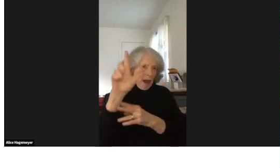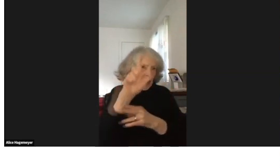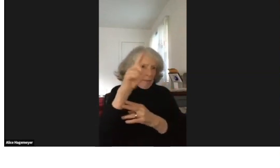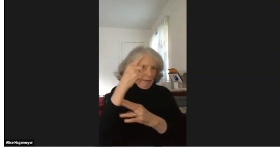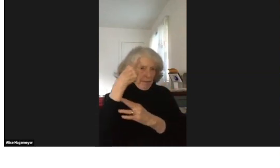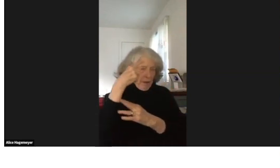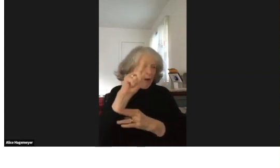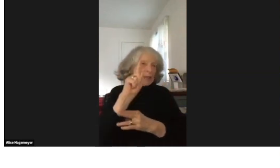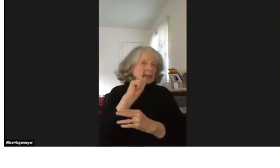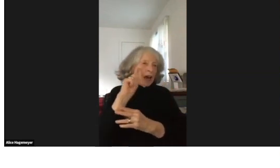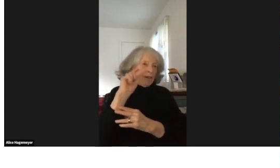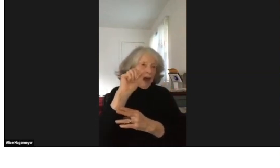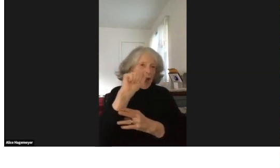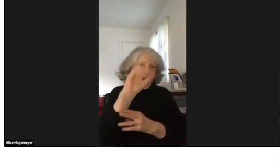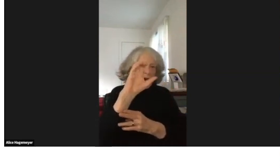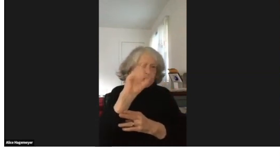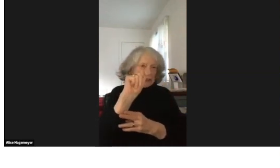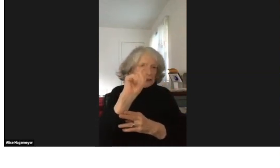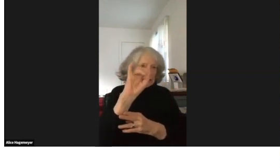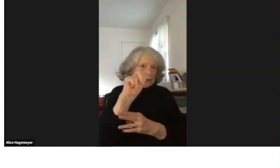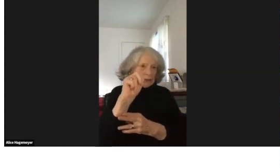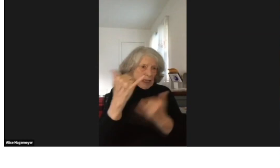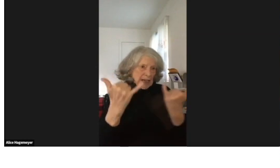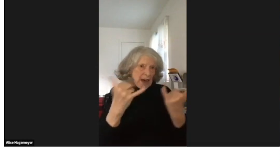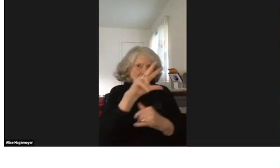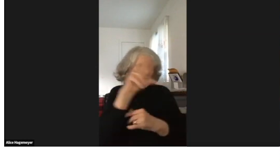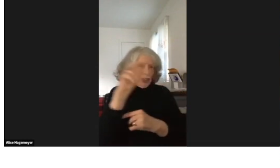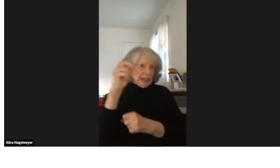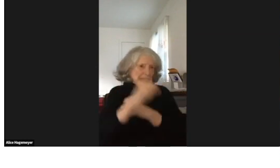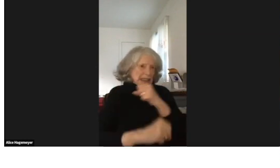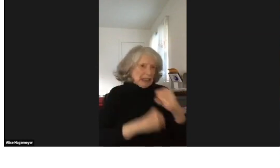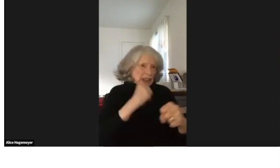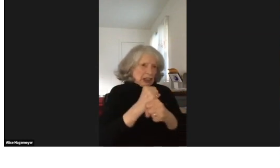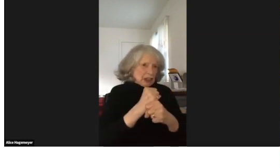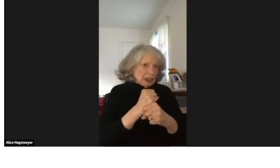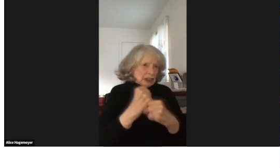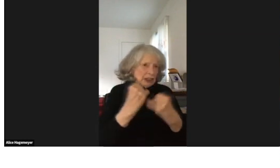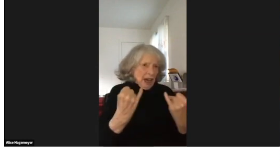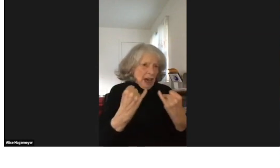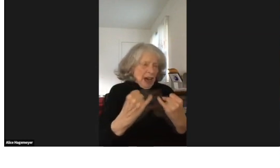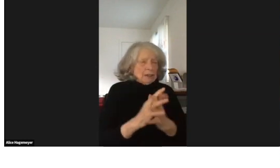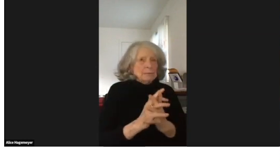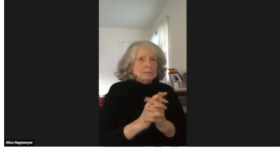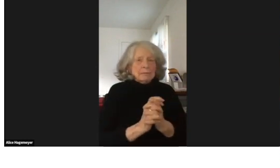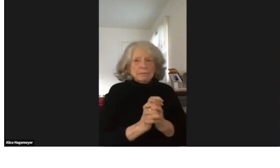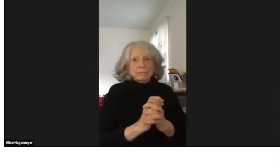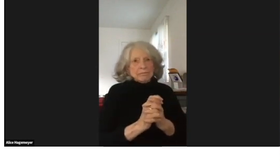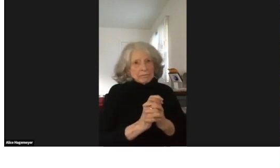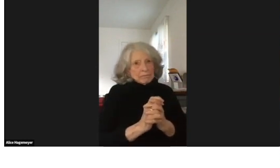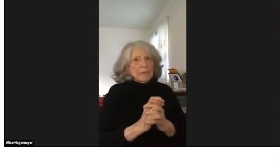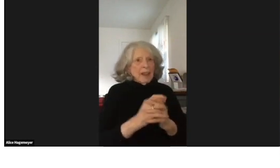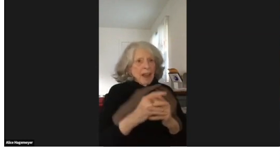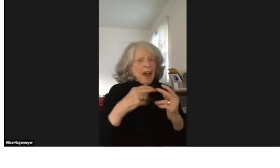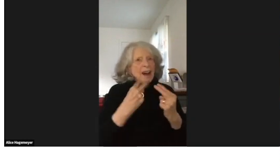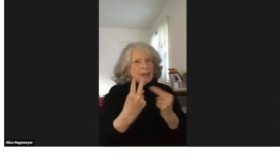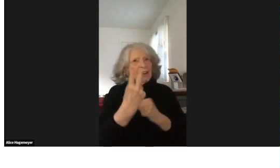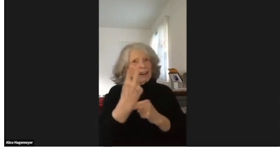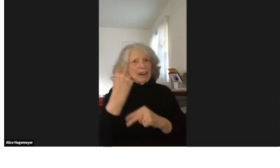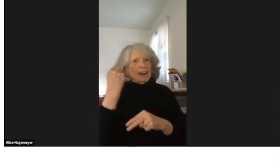I founded FOLDA, Friends of Libraries, and Deaf Action.